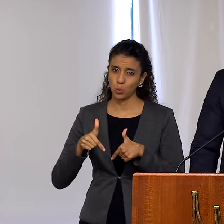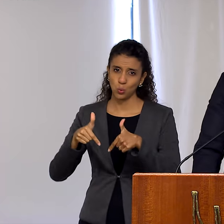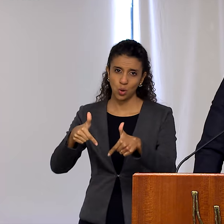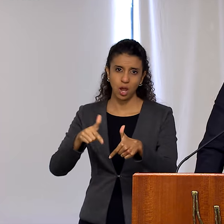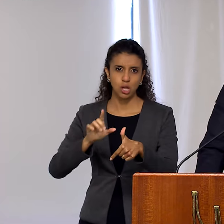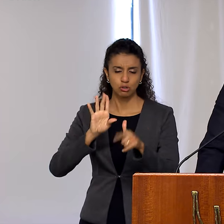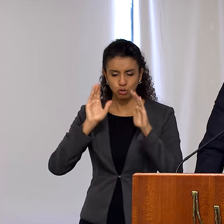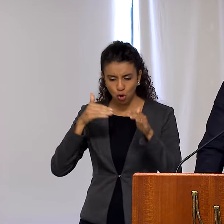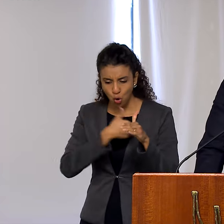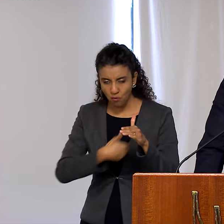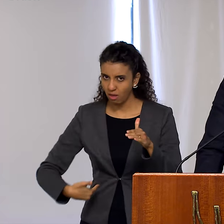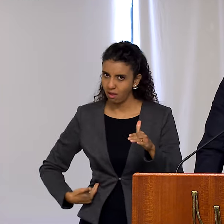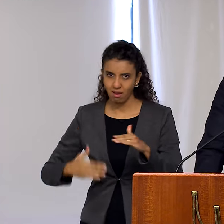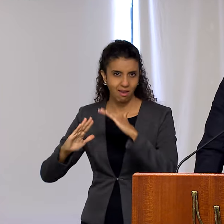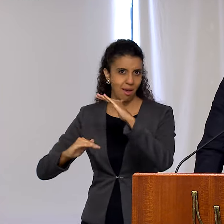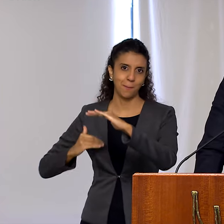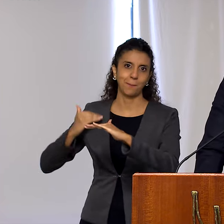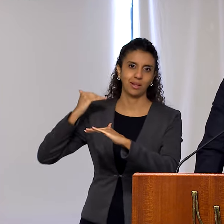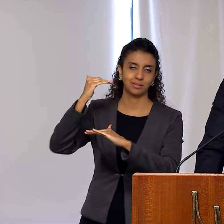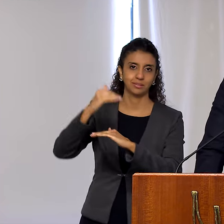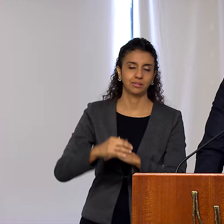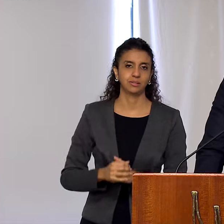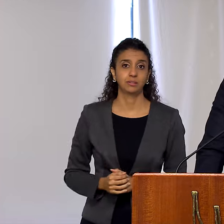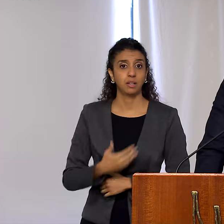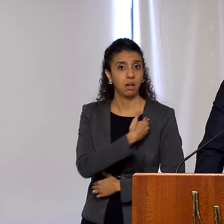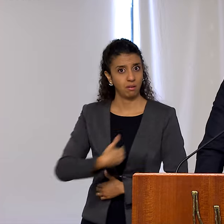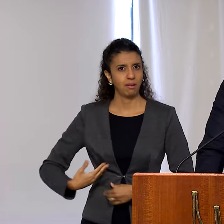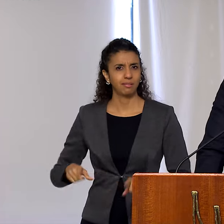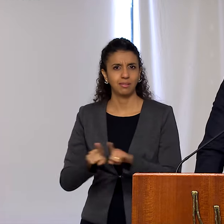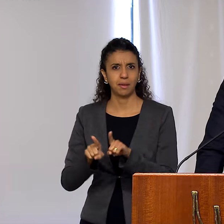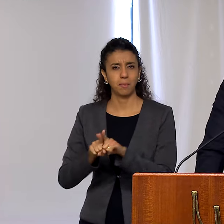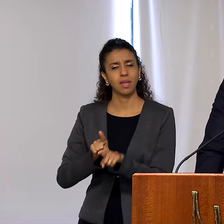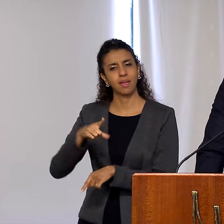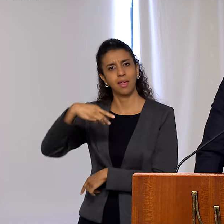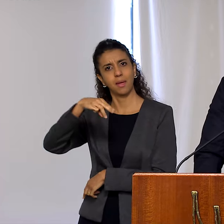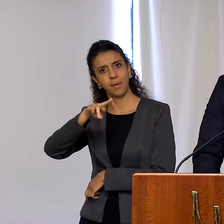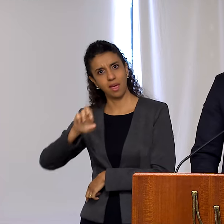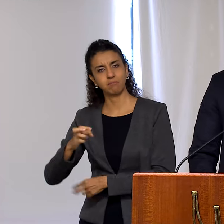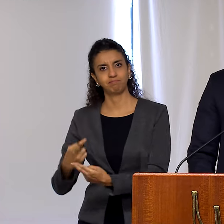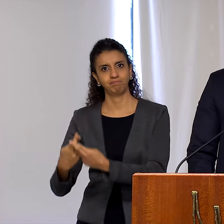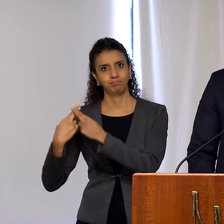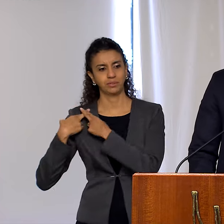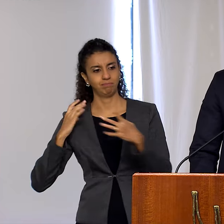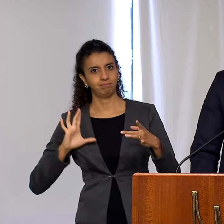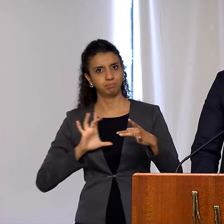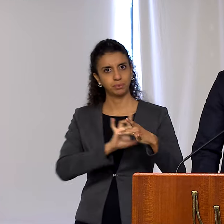And that, within the government, it is also up to the Ministry of Foreign Affairs, together with the Ministry of Health.